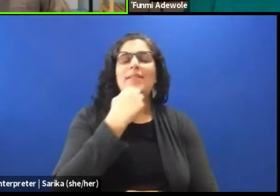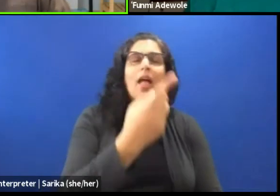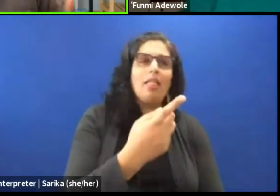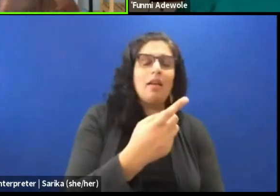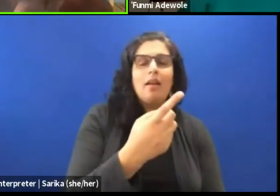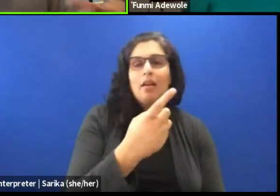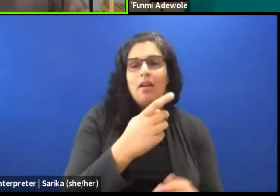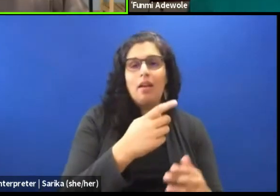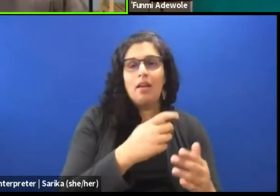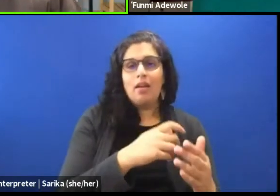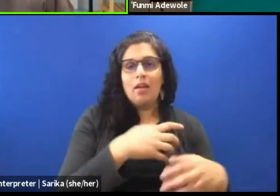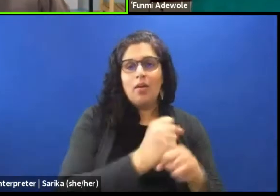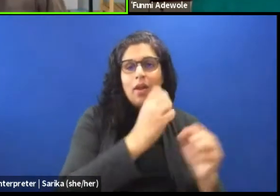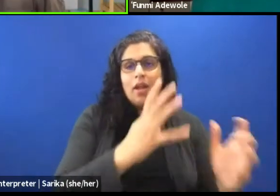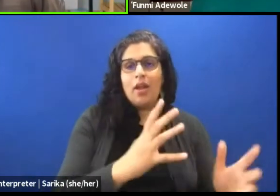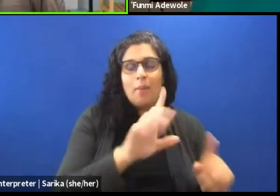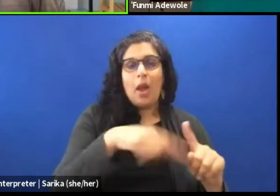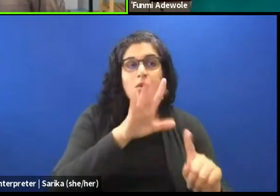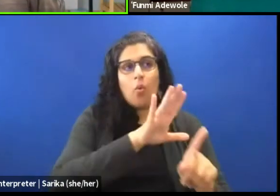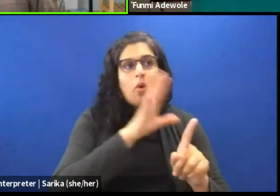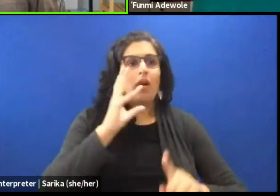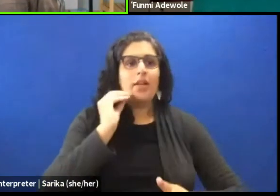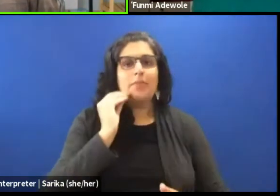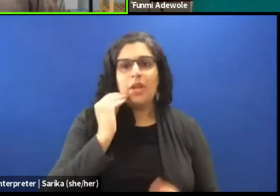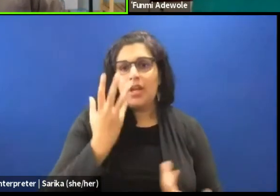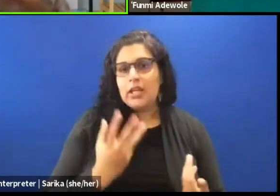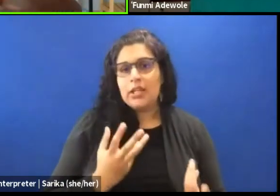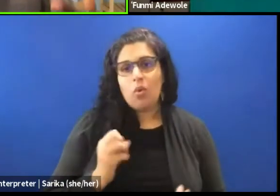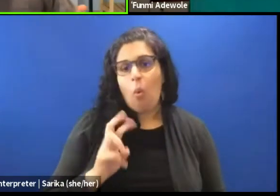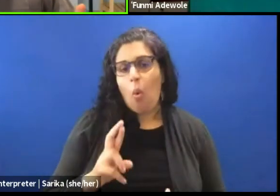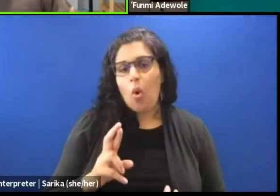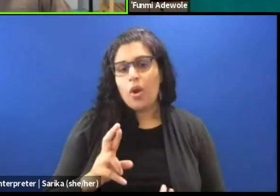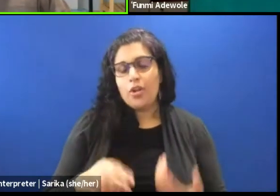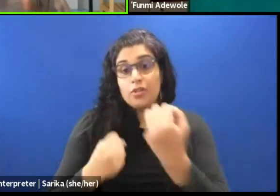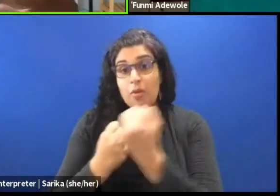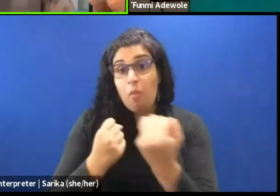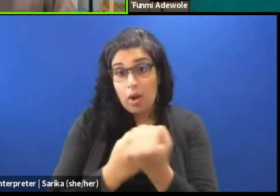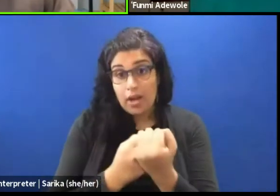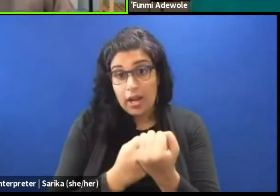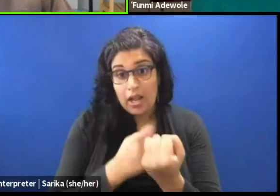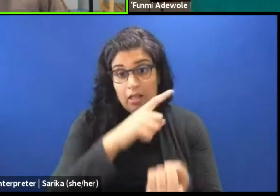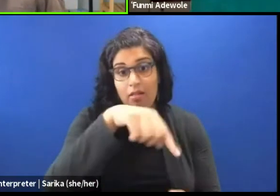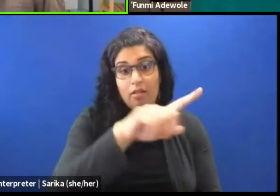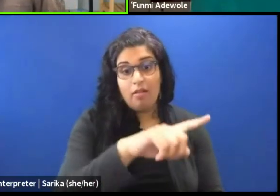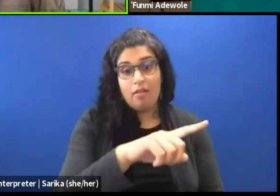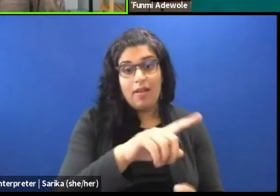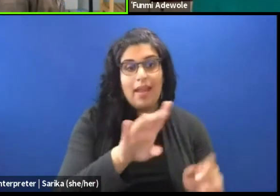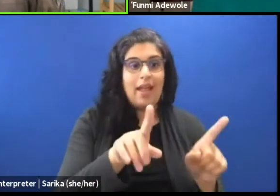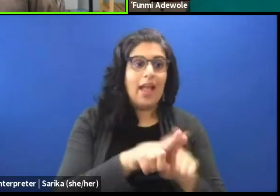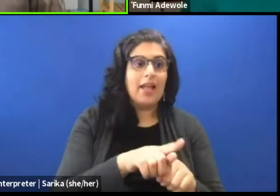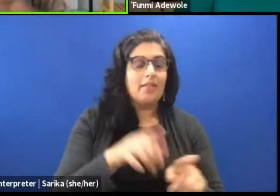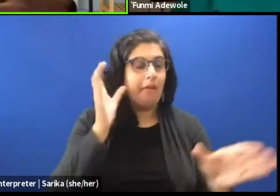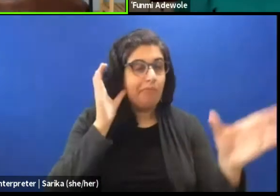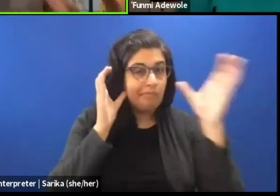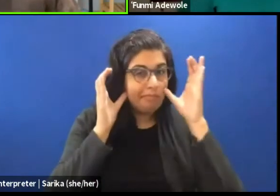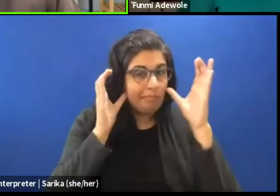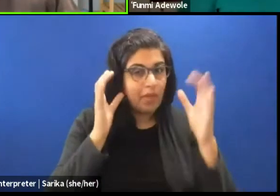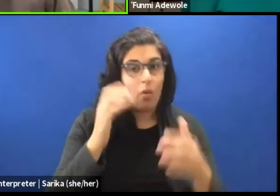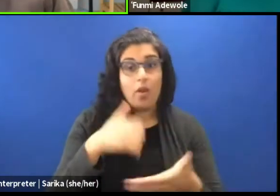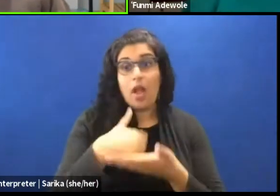or what you think it means you know, or you are supporting them, you're like that sounds good, or you are helping them to understand where they're coming from,